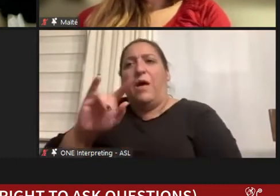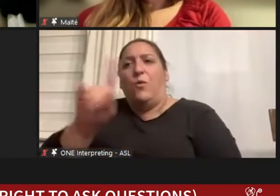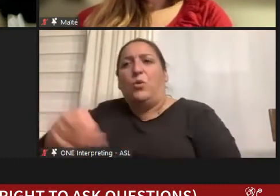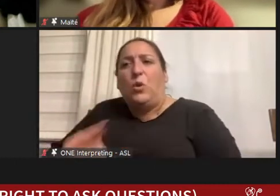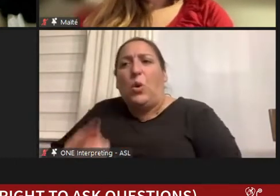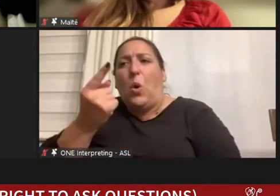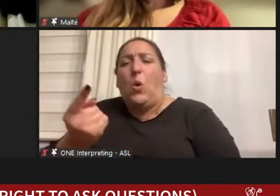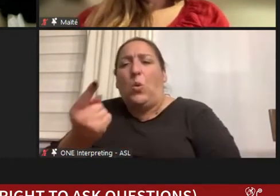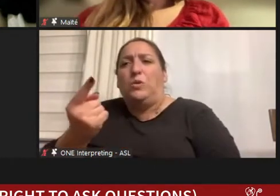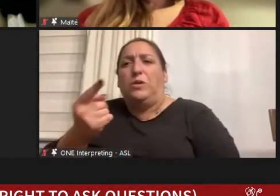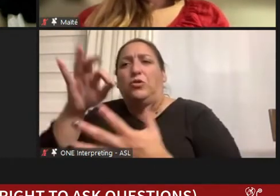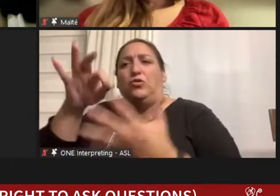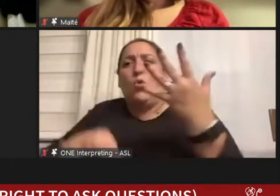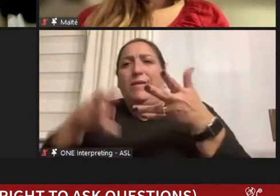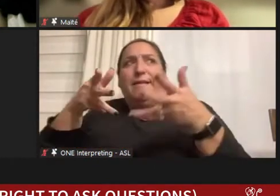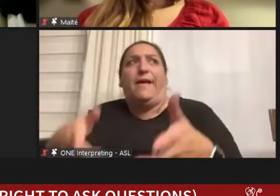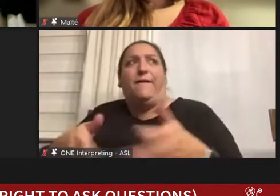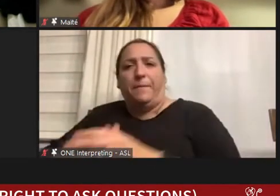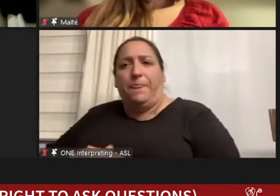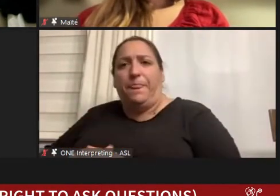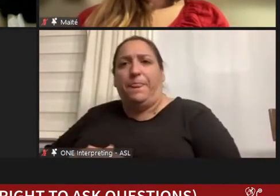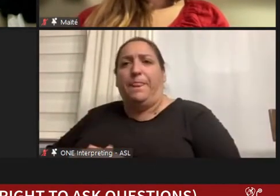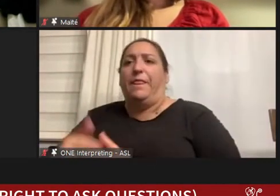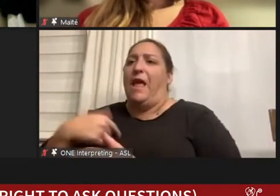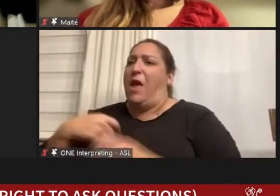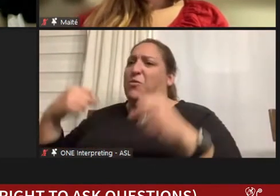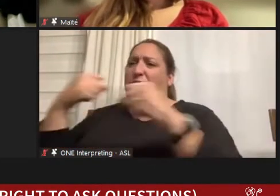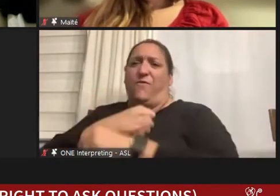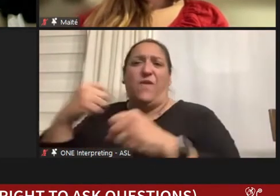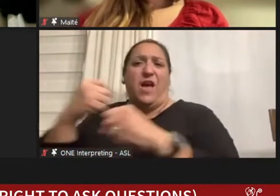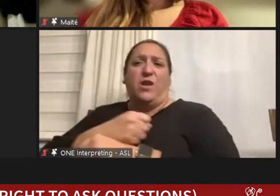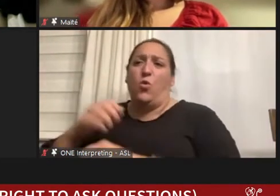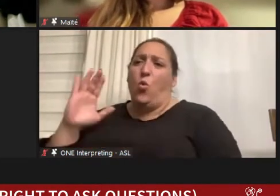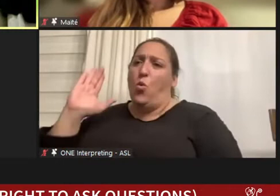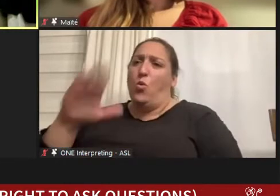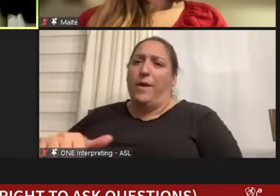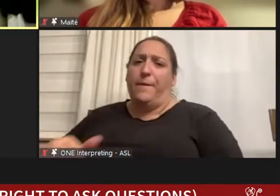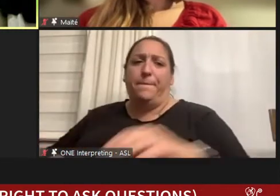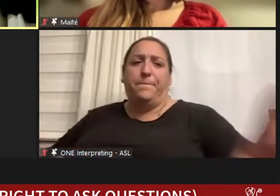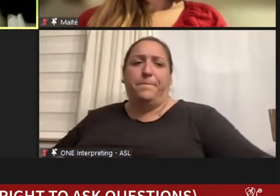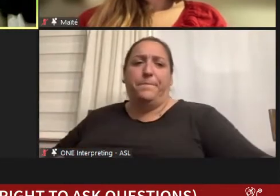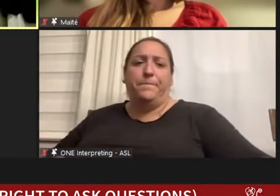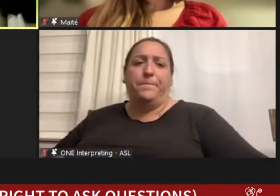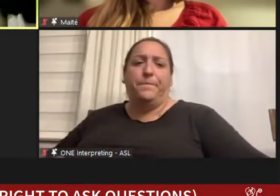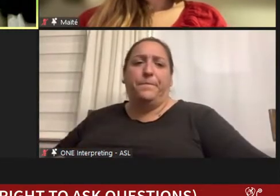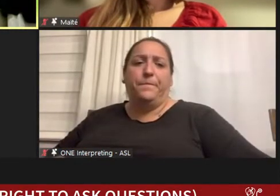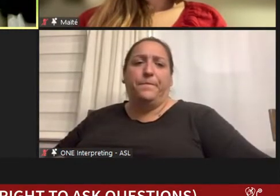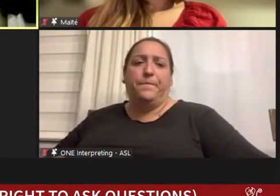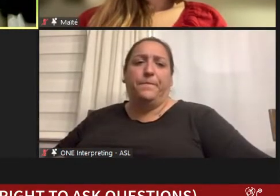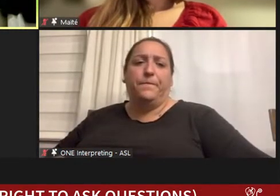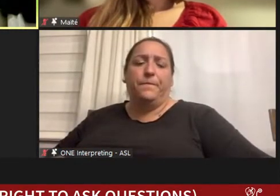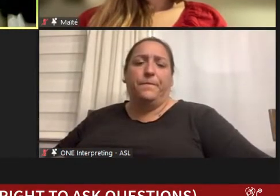choice left, I was fighting all the way. >>PETER POULLOS: A lot of people, especially